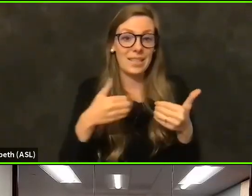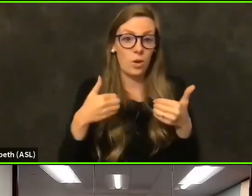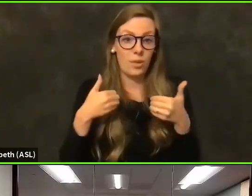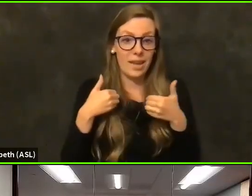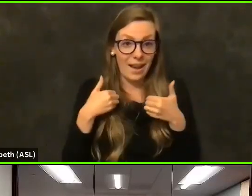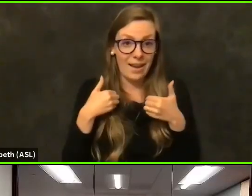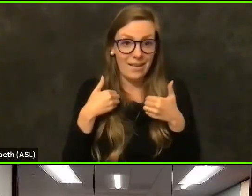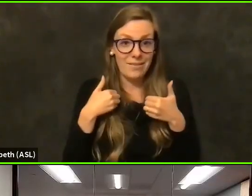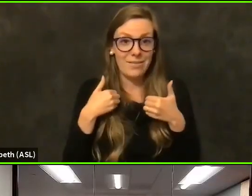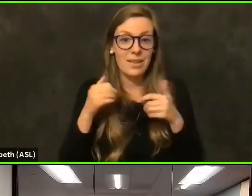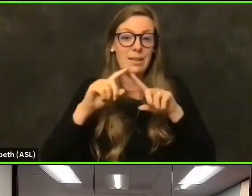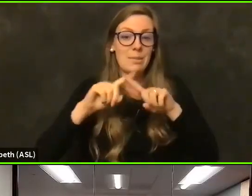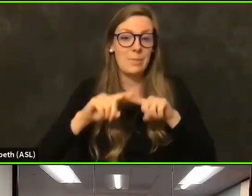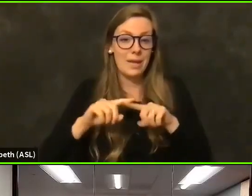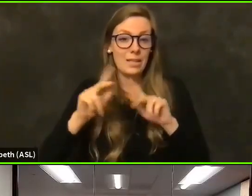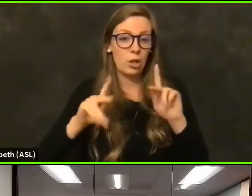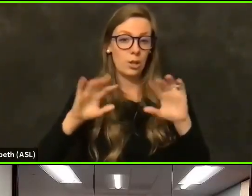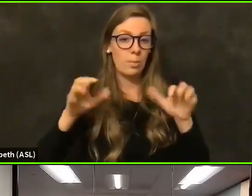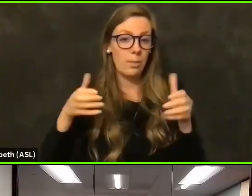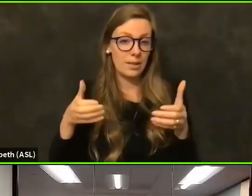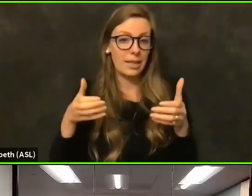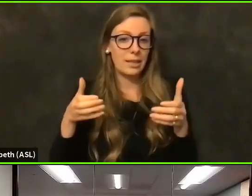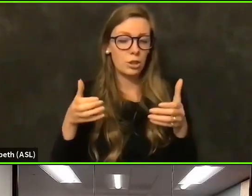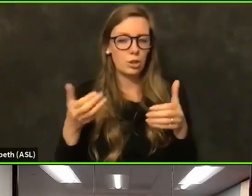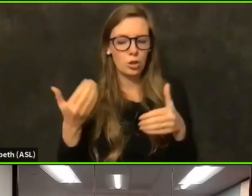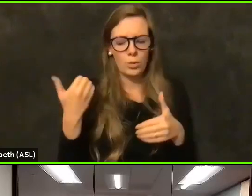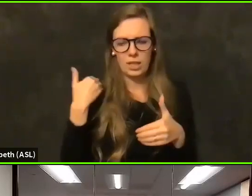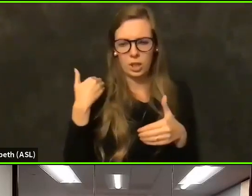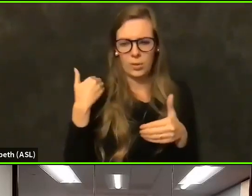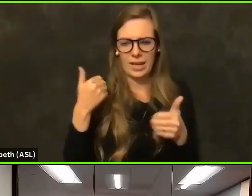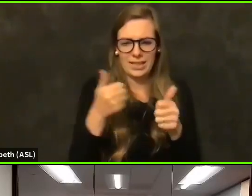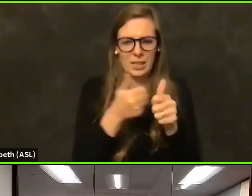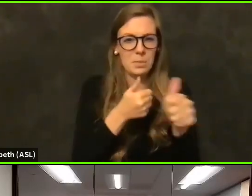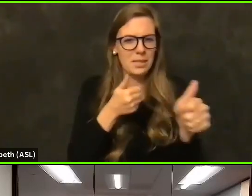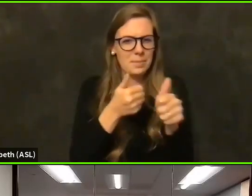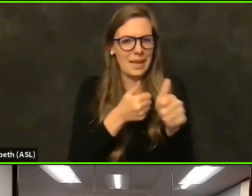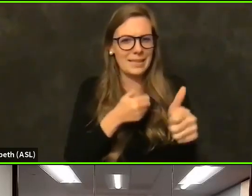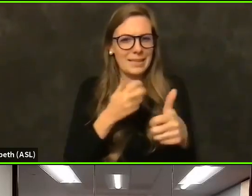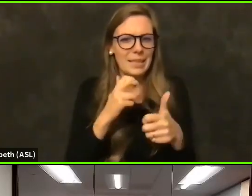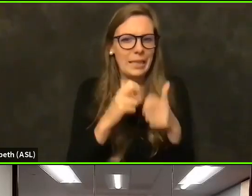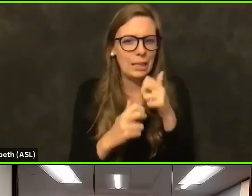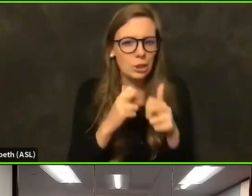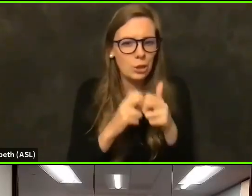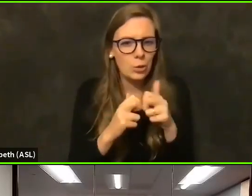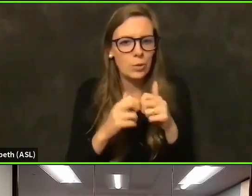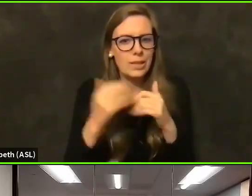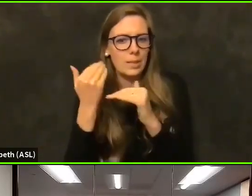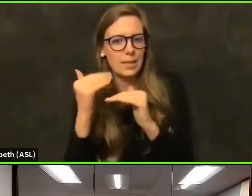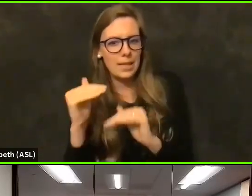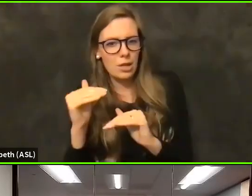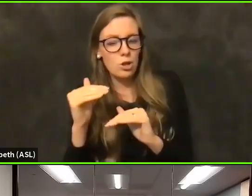So initially we had some spacing issues and limitations over there. So we had a soft launch last week.